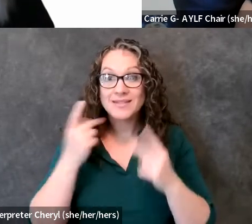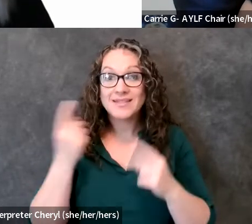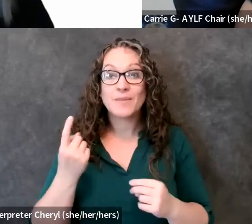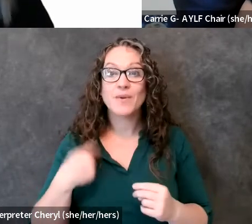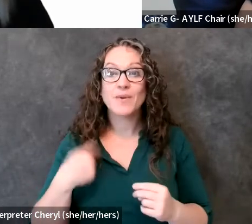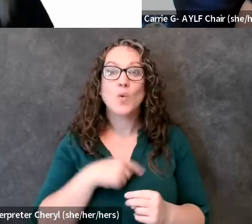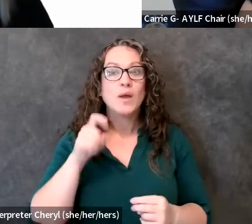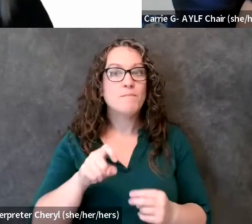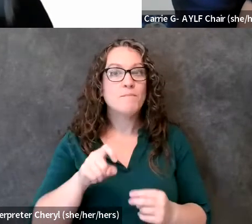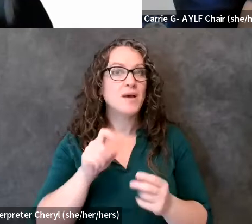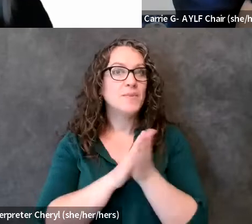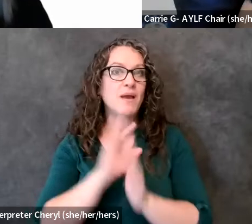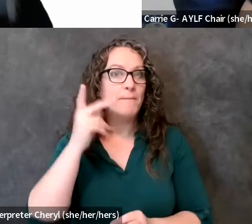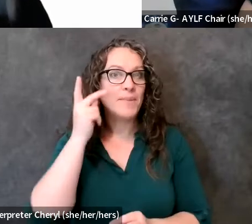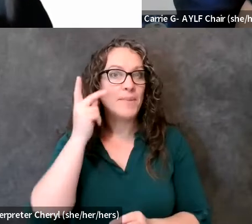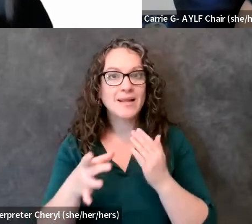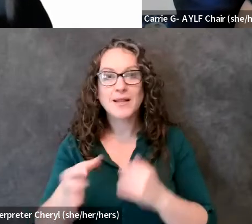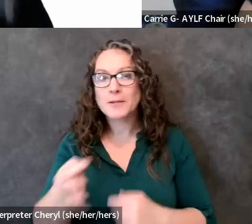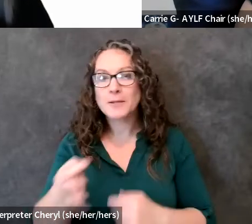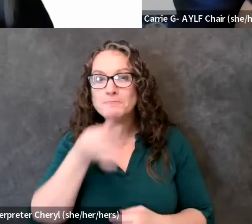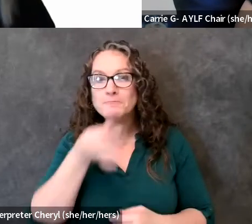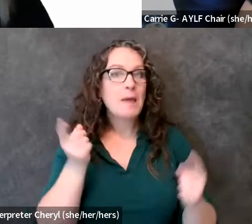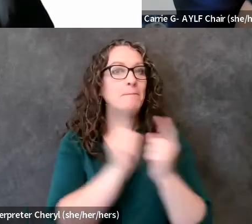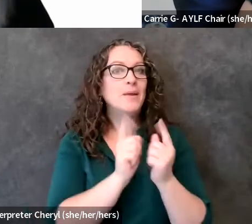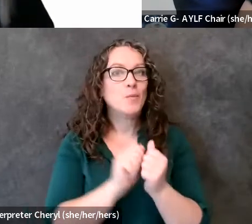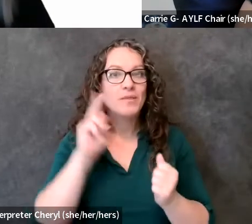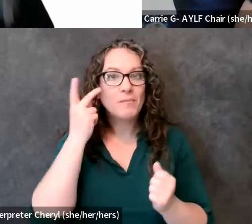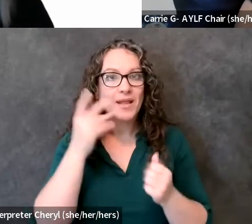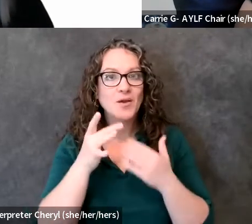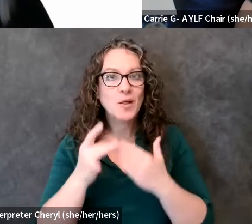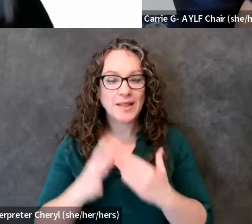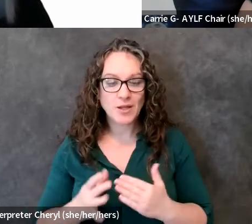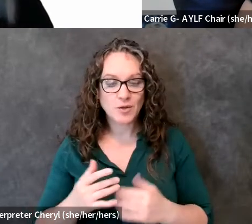politically savvy and go meet with our political leaders so i feel like you know no matter how old